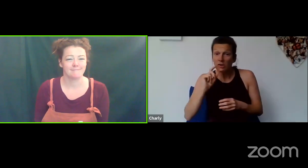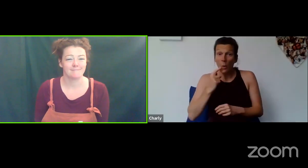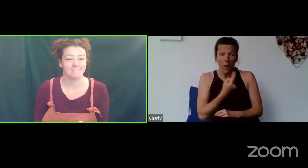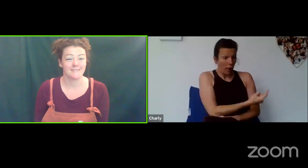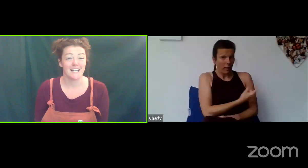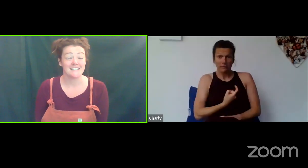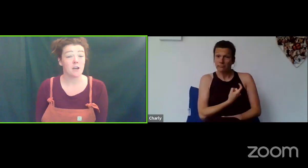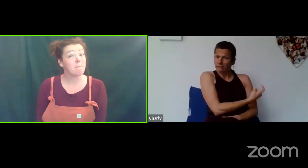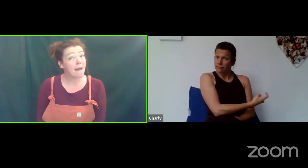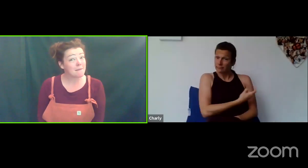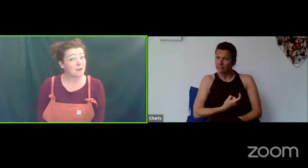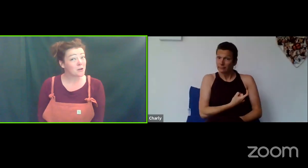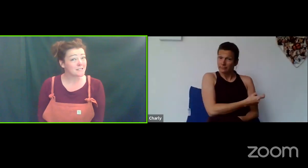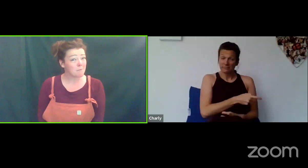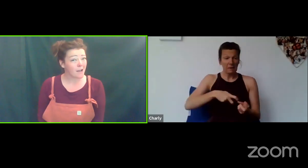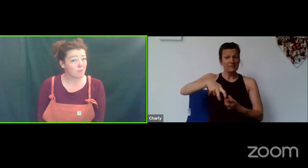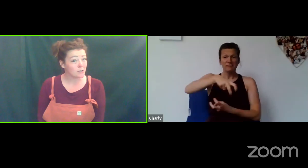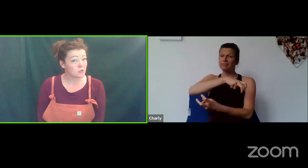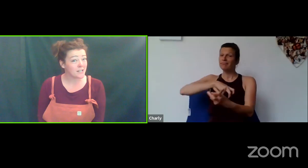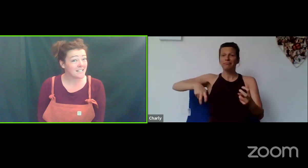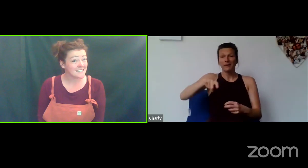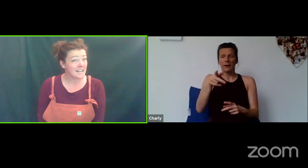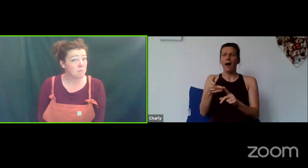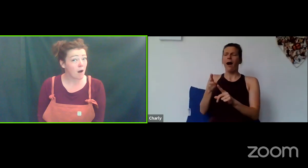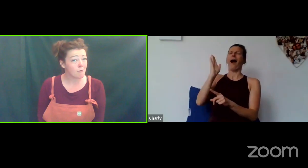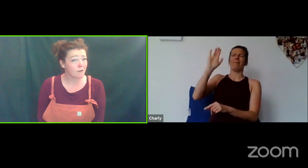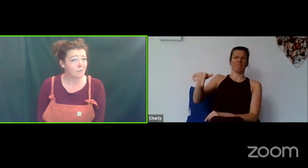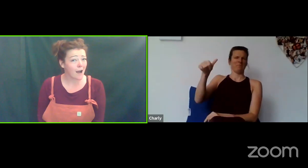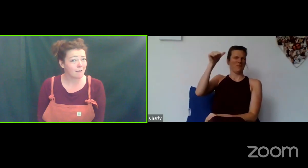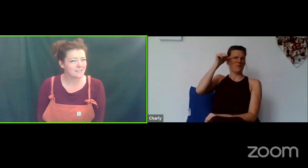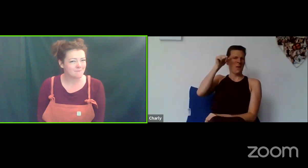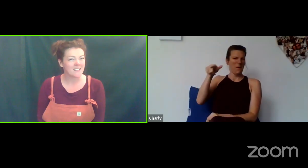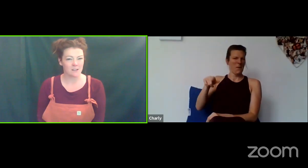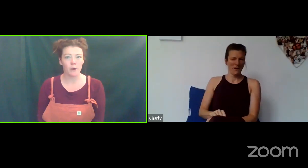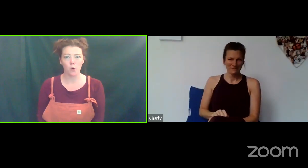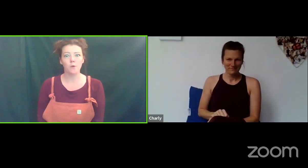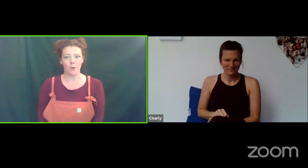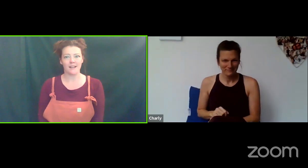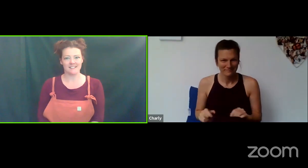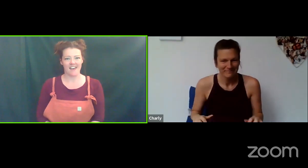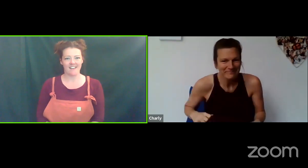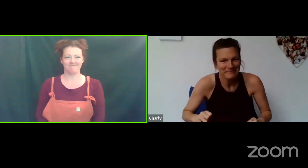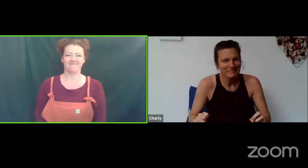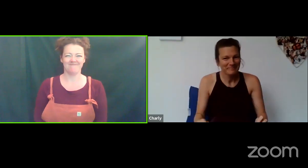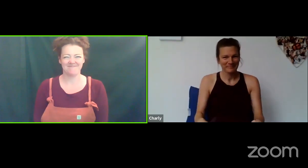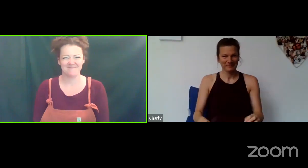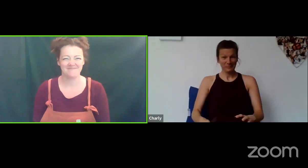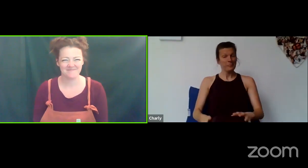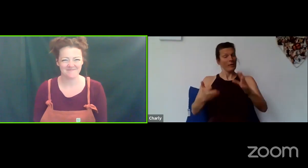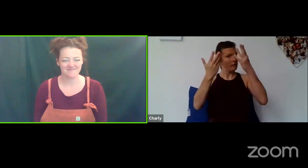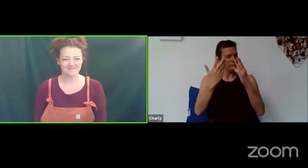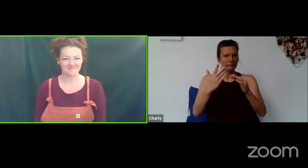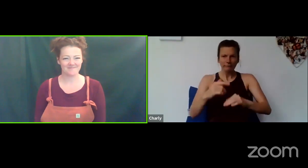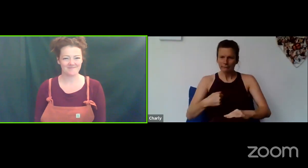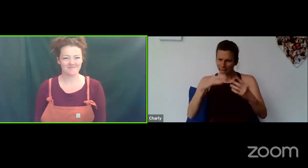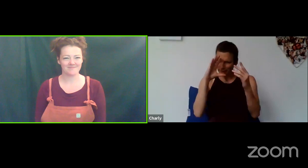So maybe Oscar might come and join us - he might run around so that we all know he's there.